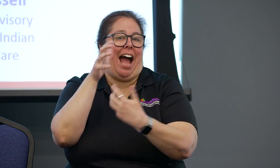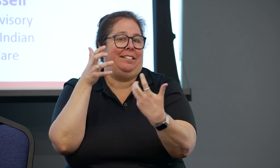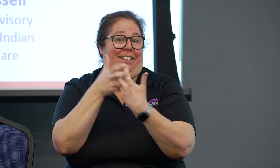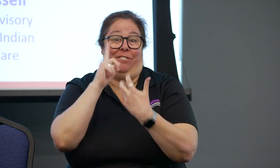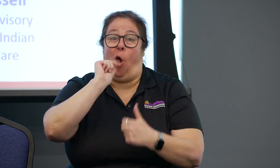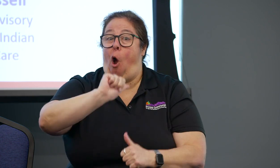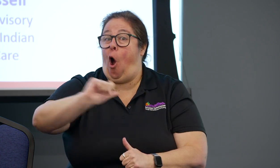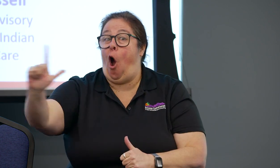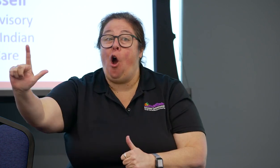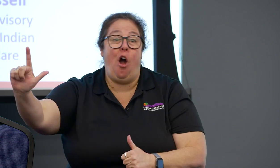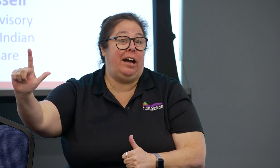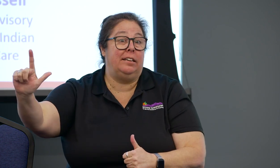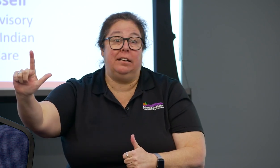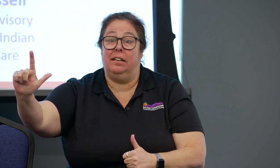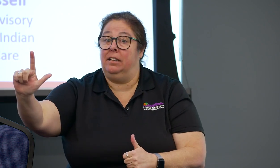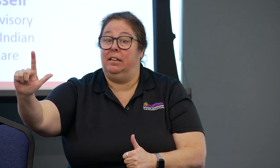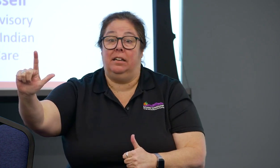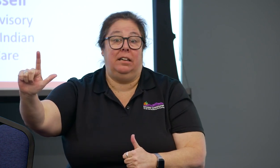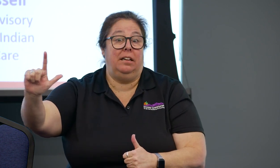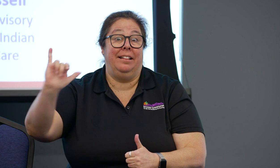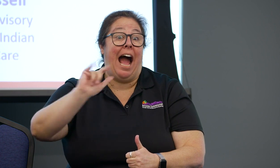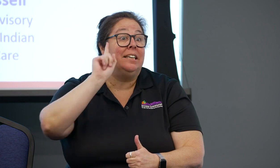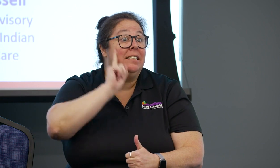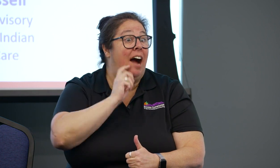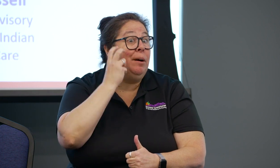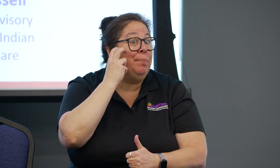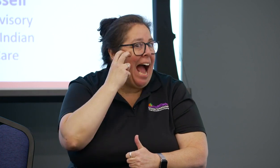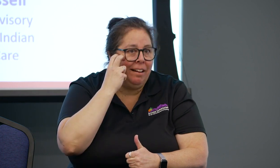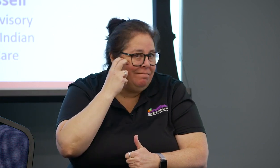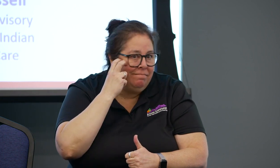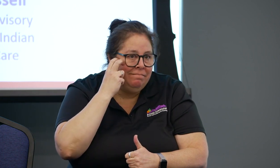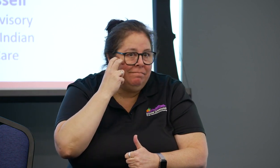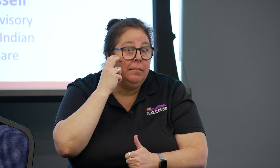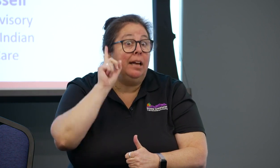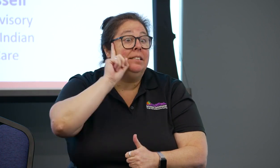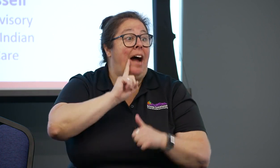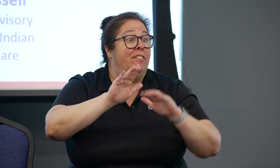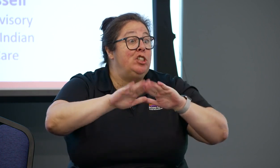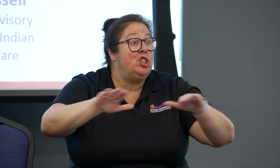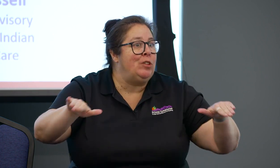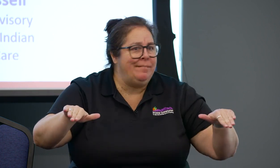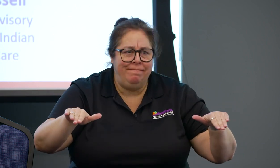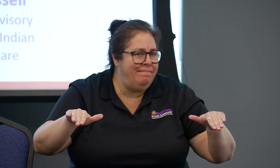So we would really love for everybody here to take a look at their policies, especially about VRI.